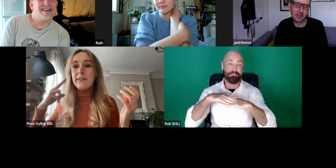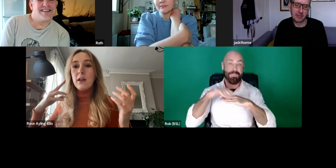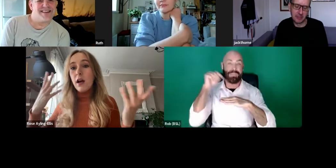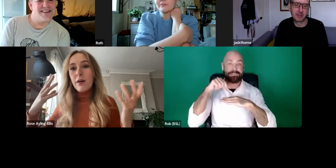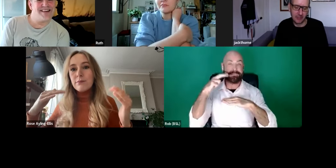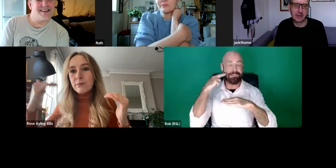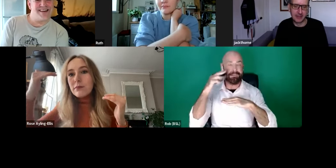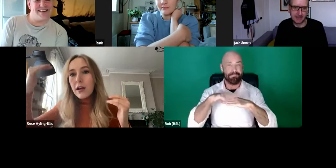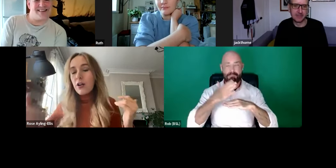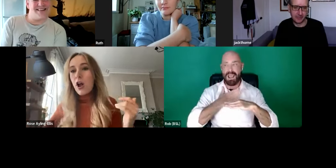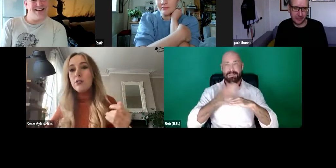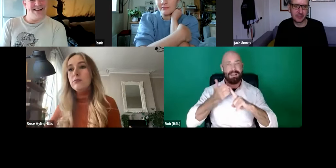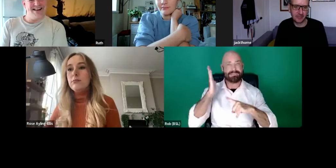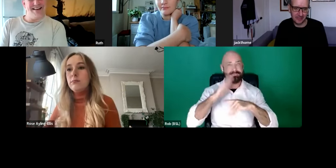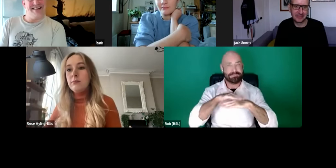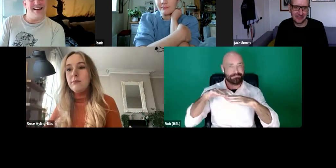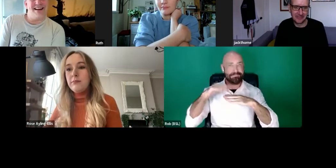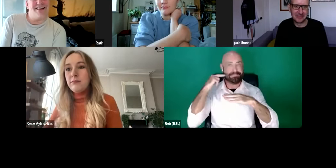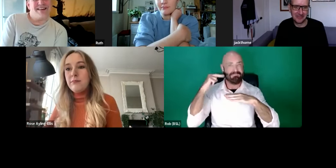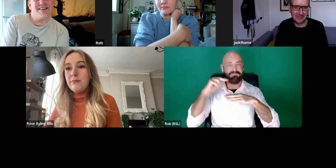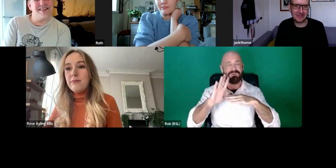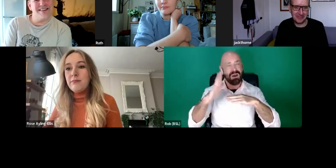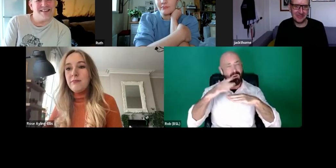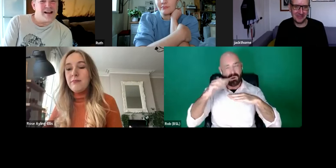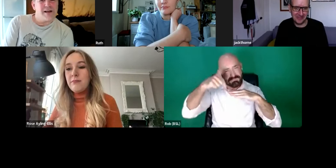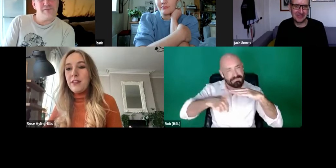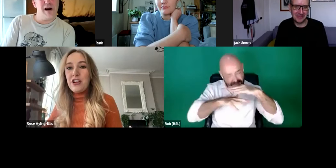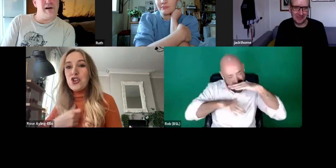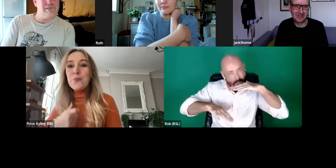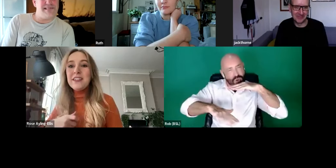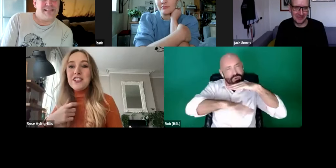being deaf" You know?